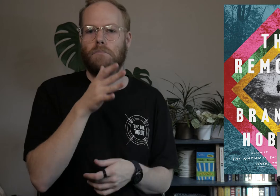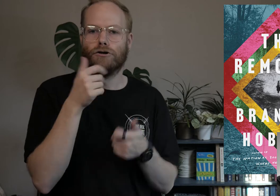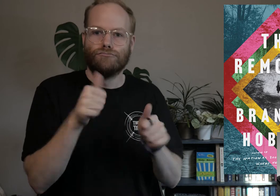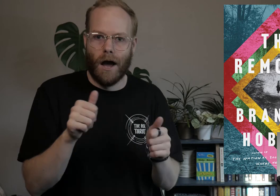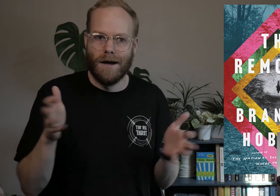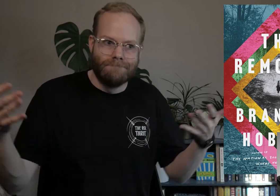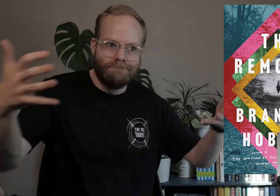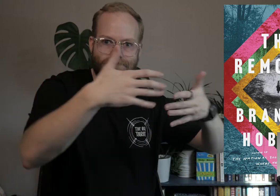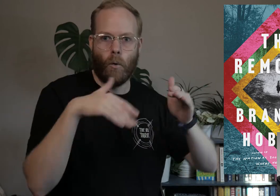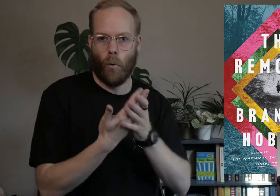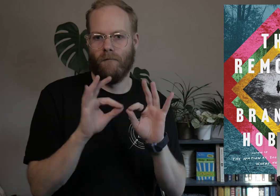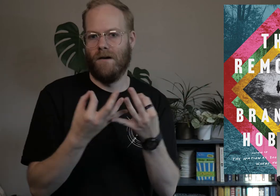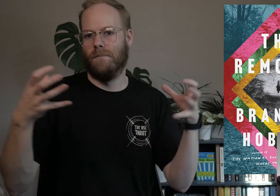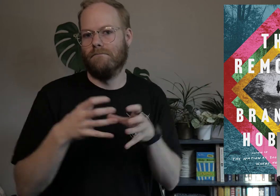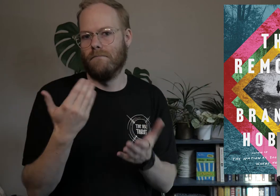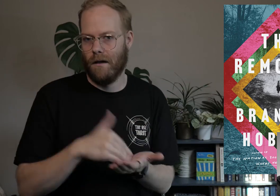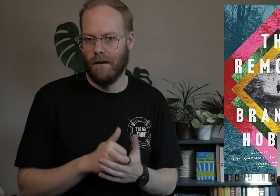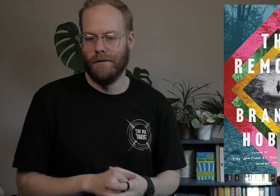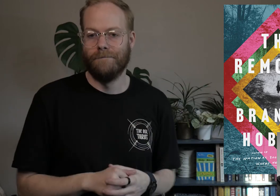the mother attempts to get the whole family together again.